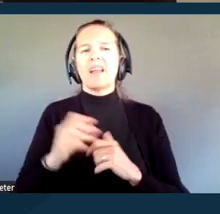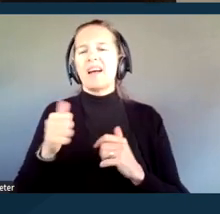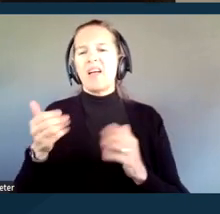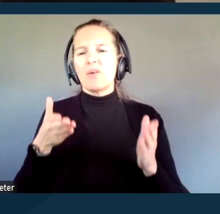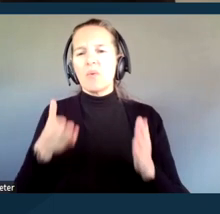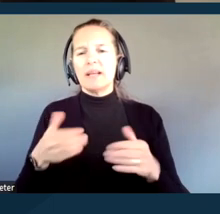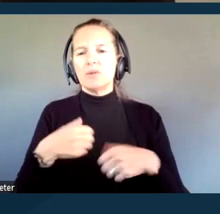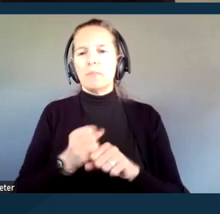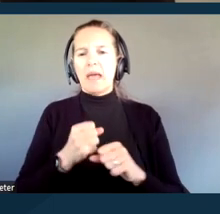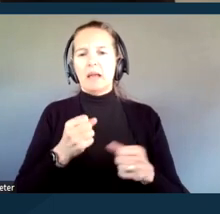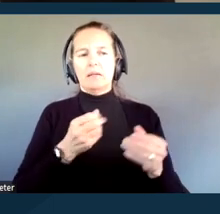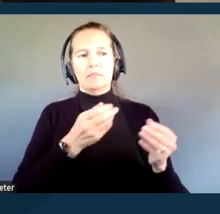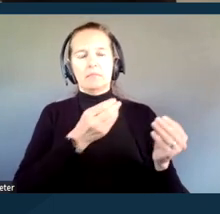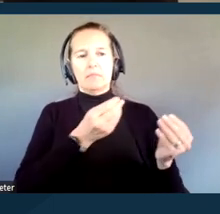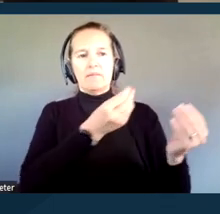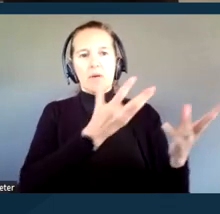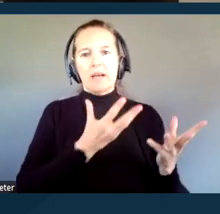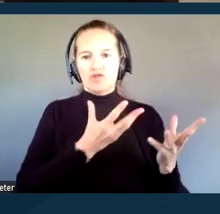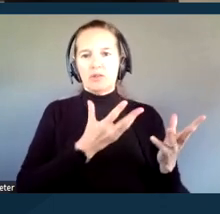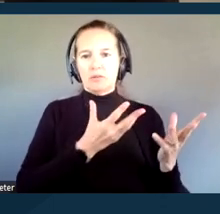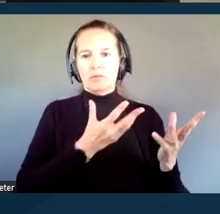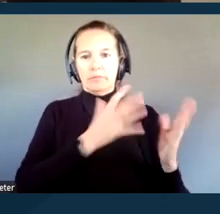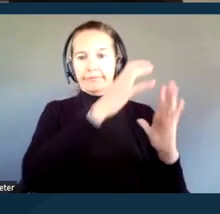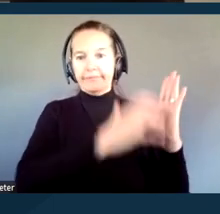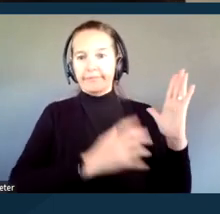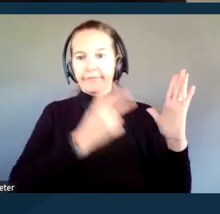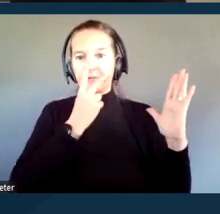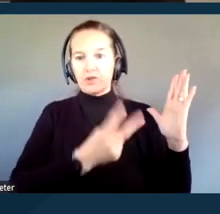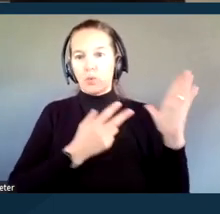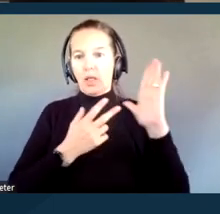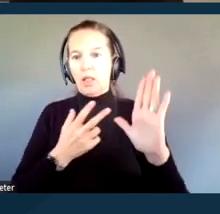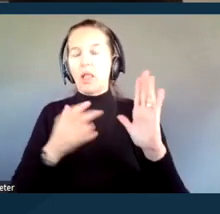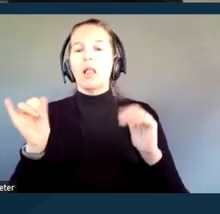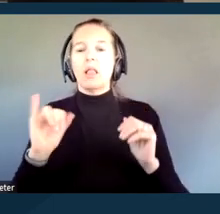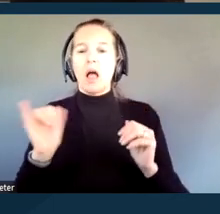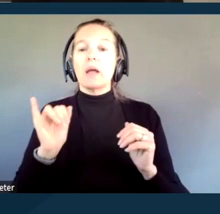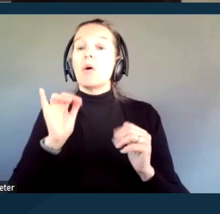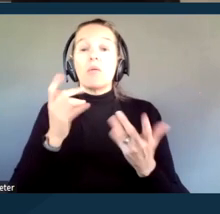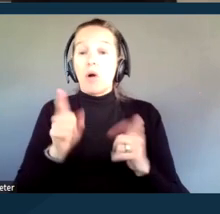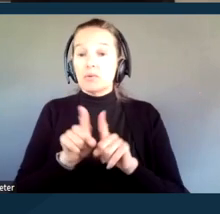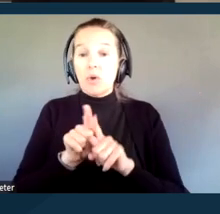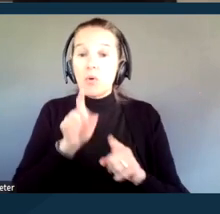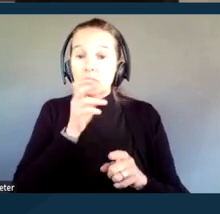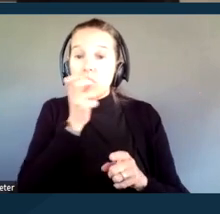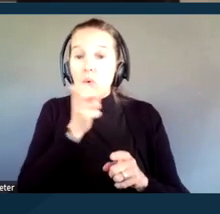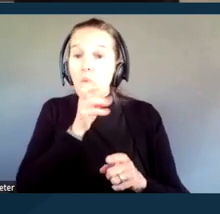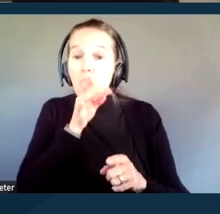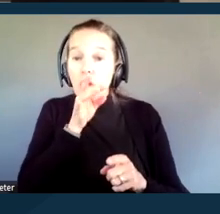available to individuals who are deaf, or hard of hearing hearing such as oral interpreters. Many of us who are deaf or hard of hearing were trained